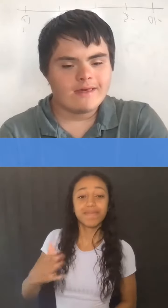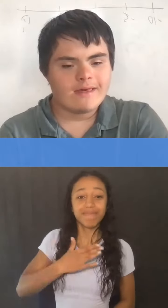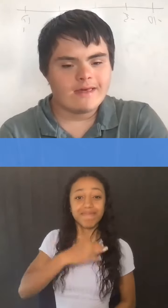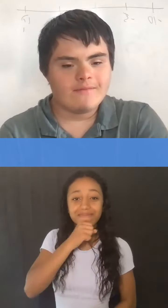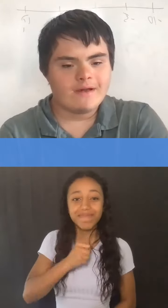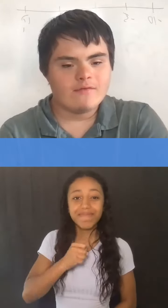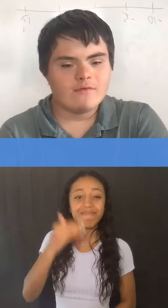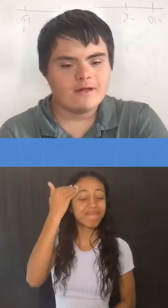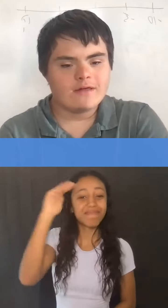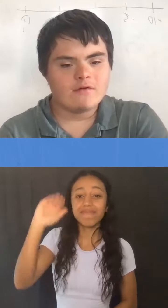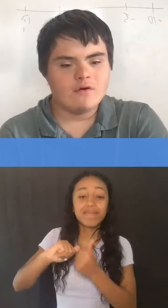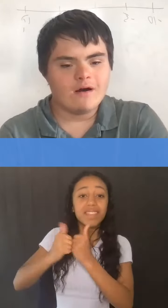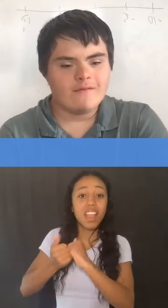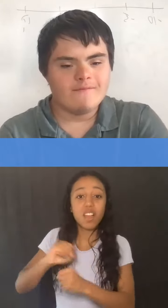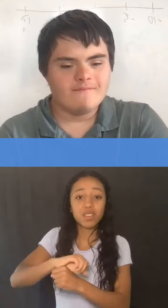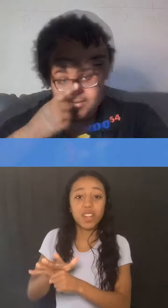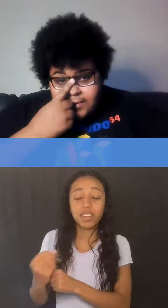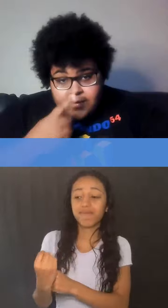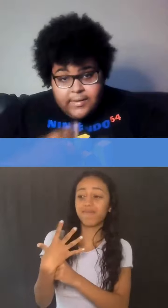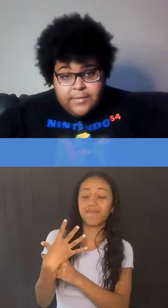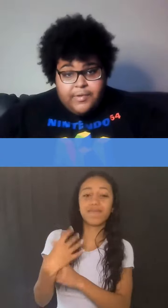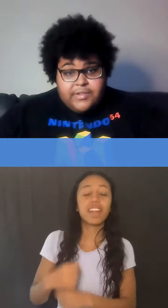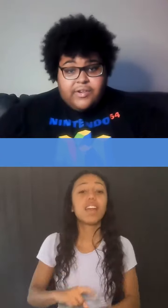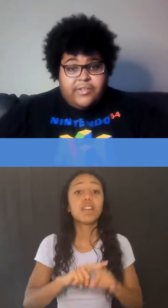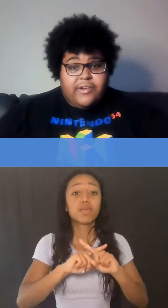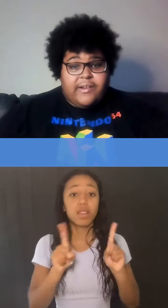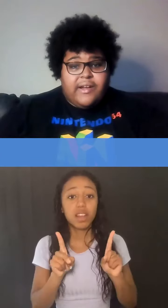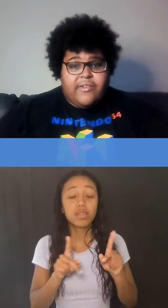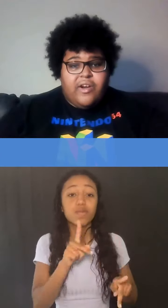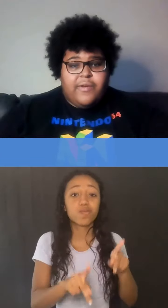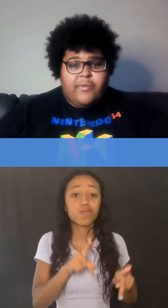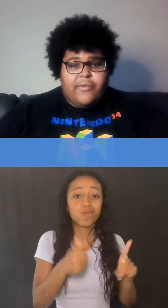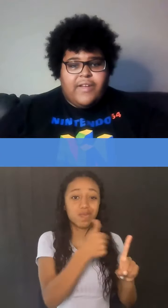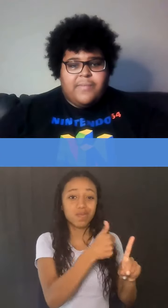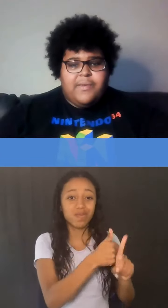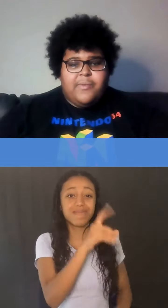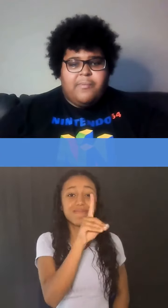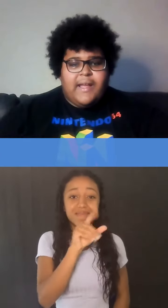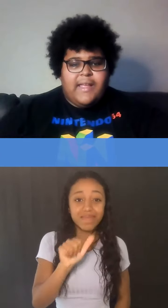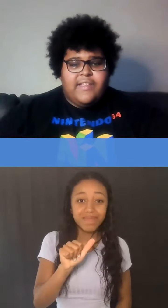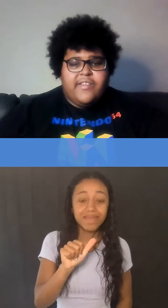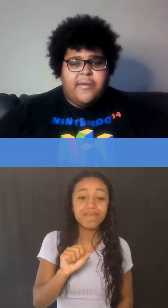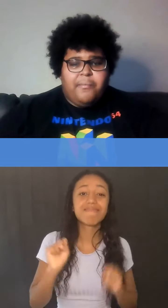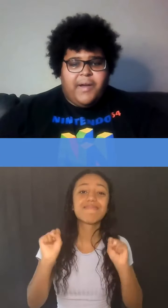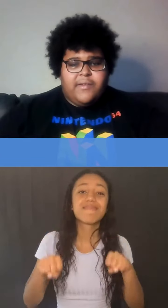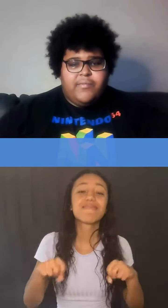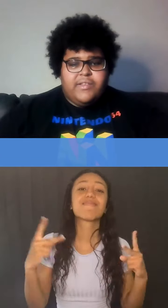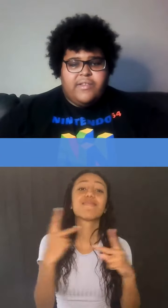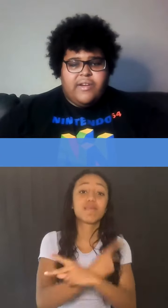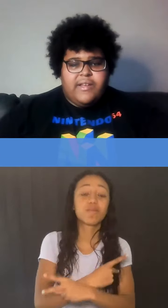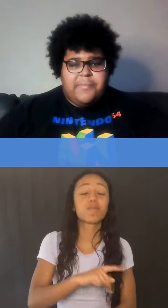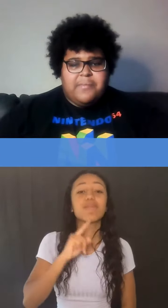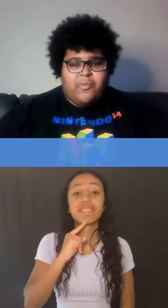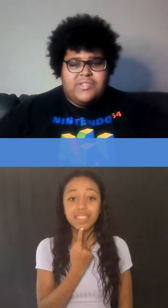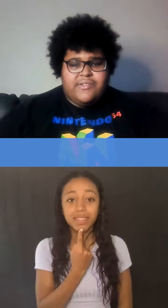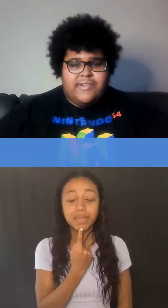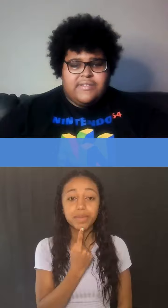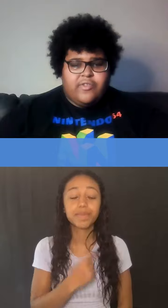and my running club! We are still learning how Covid will affect people my age, but we do know that it can be more serious